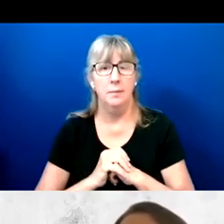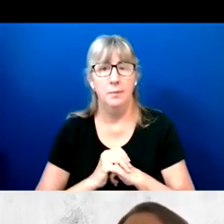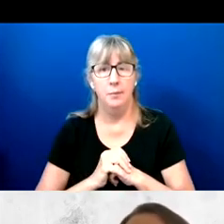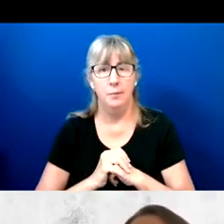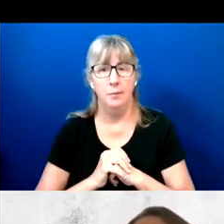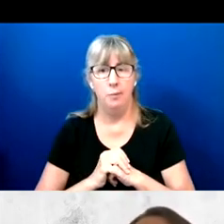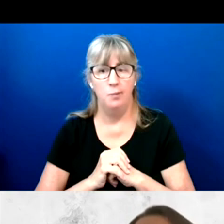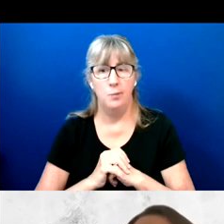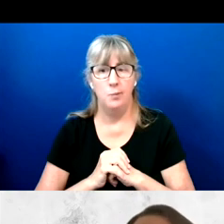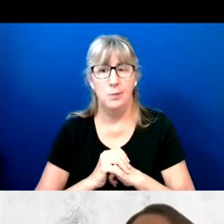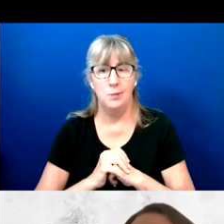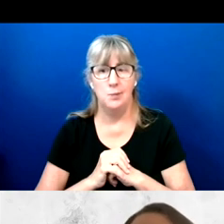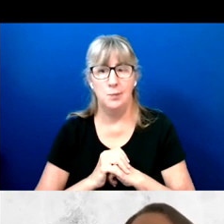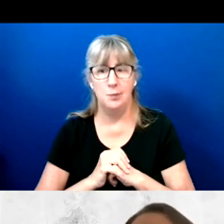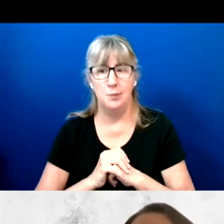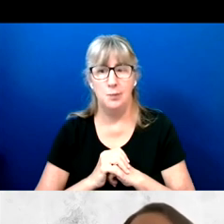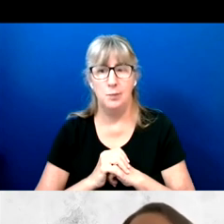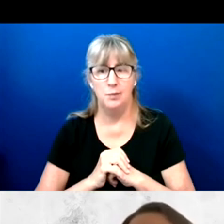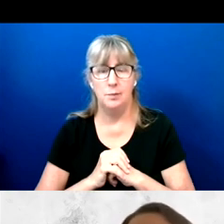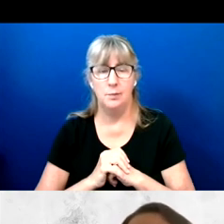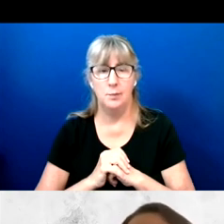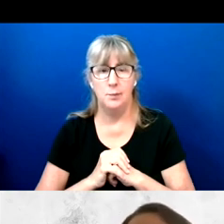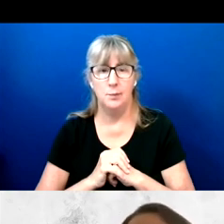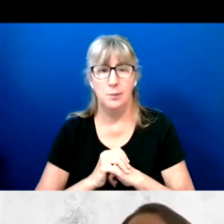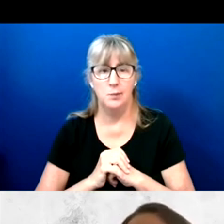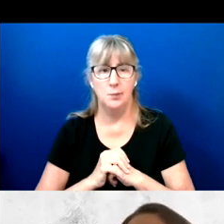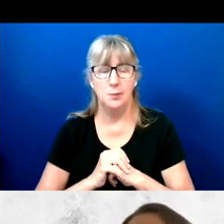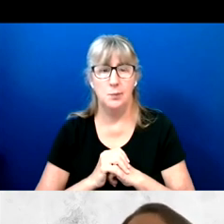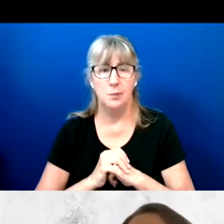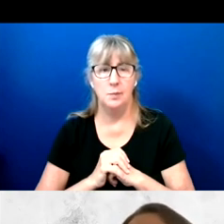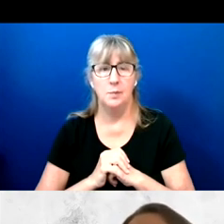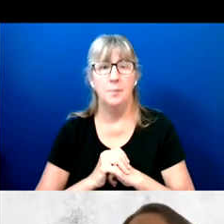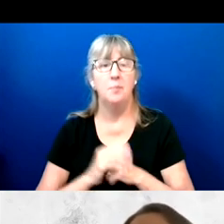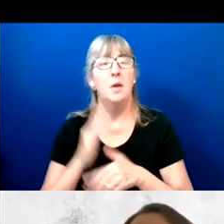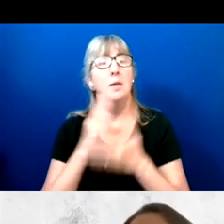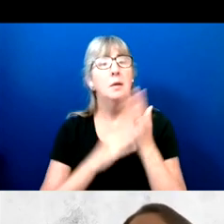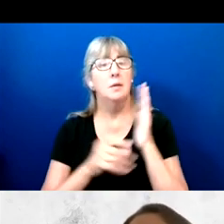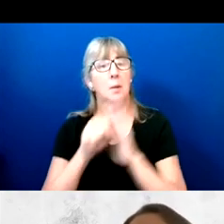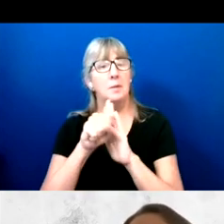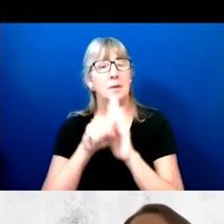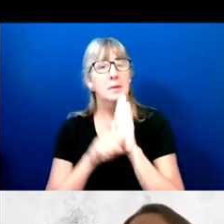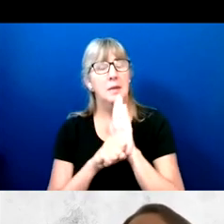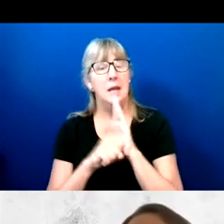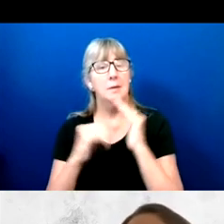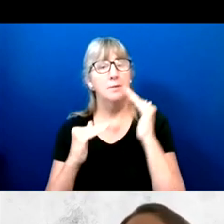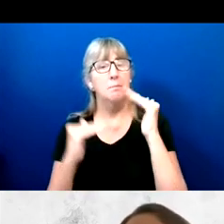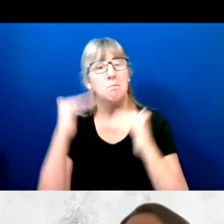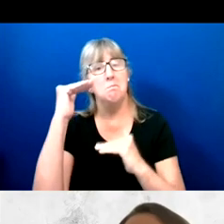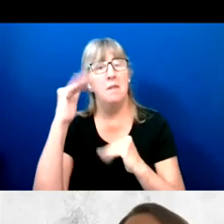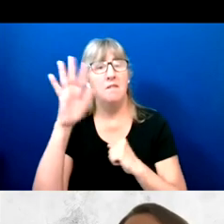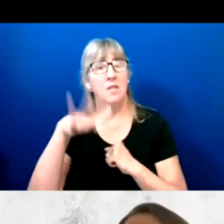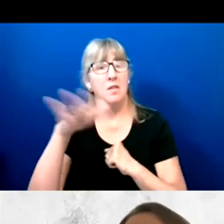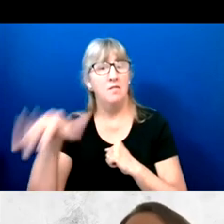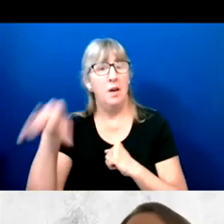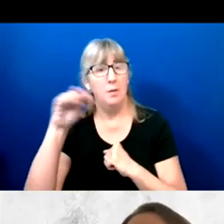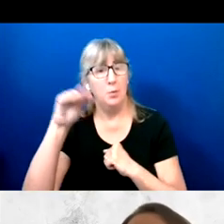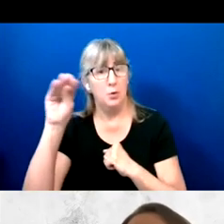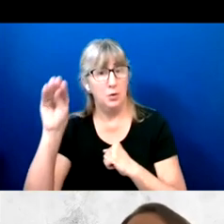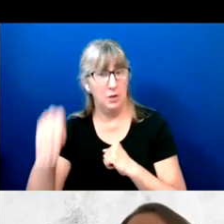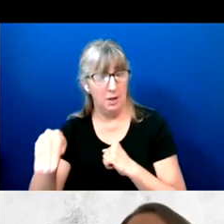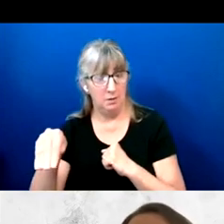In the swing state, the gap was notably a bit wider with 55% of voters with disabilities